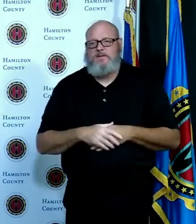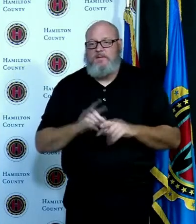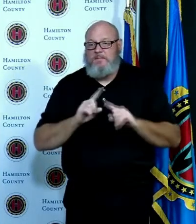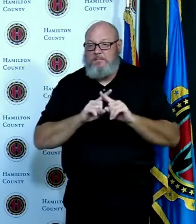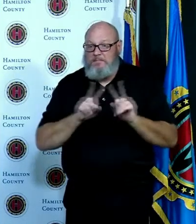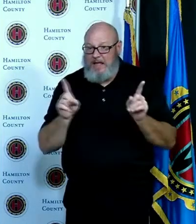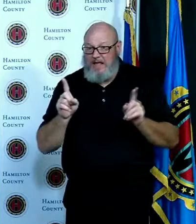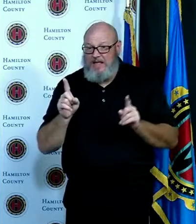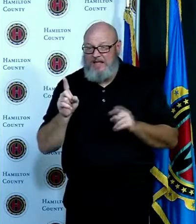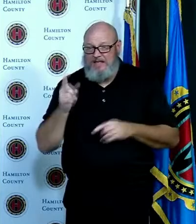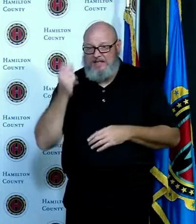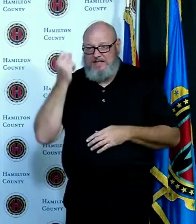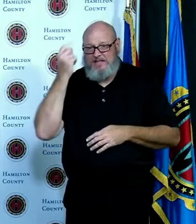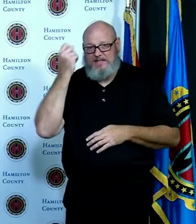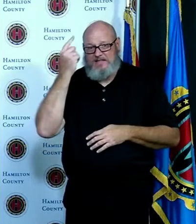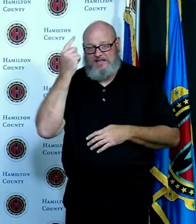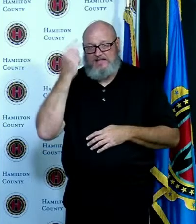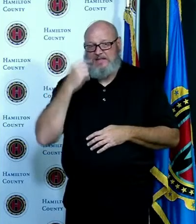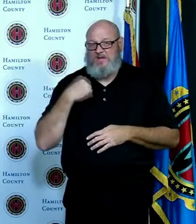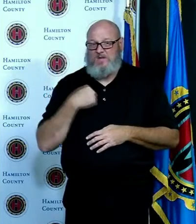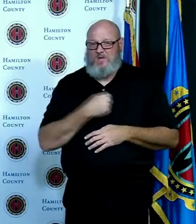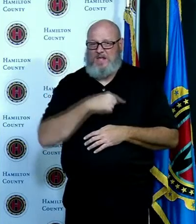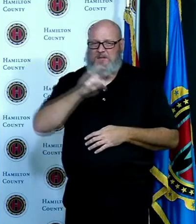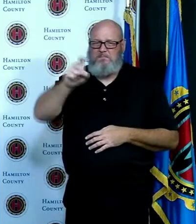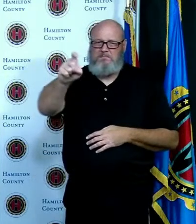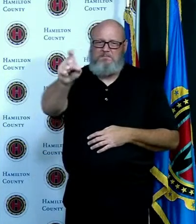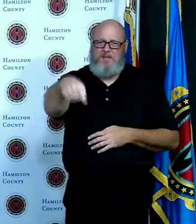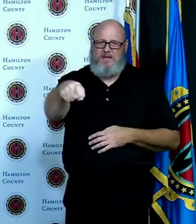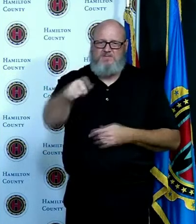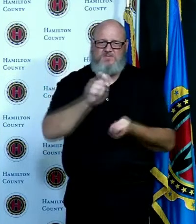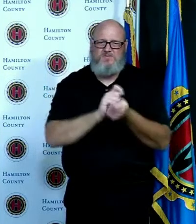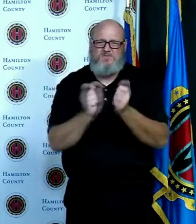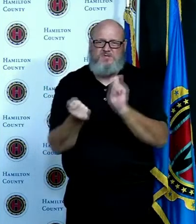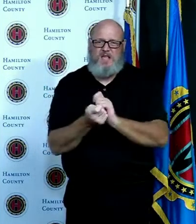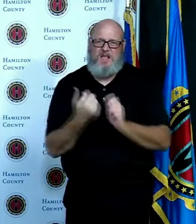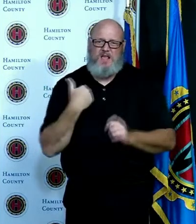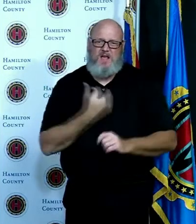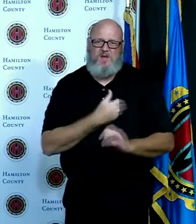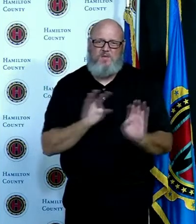and as a team we can get through this and be a leader for the rest of the state so we will all